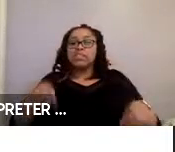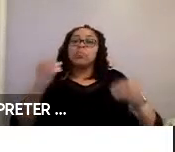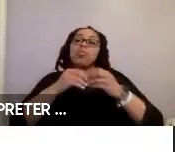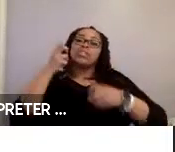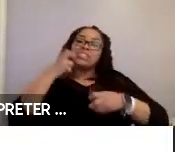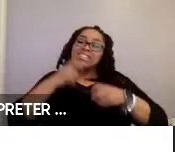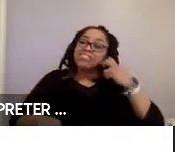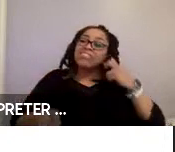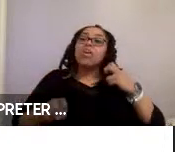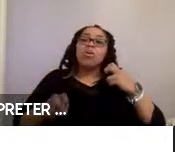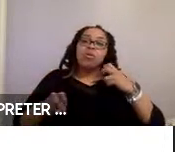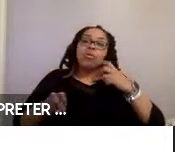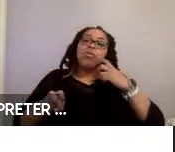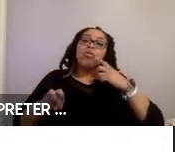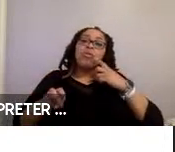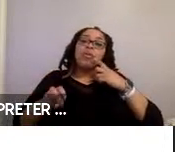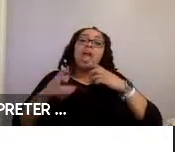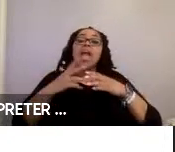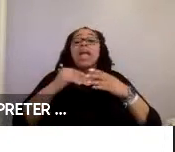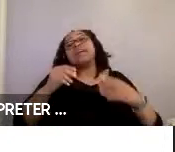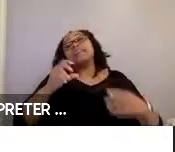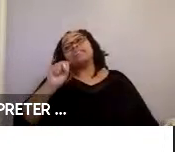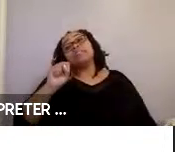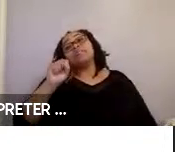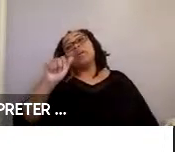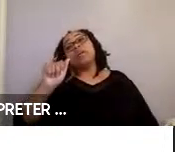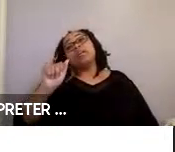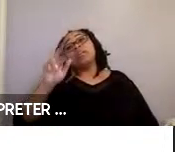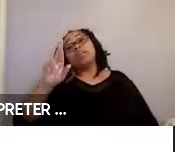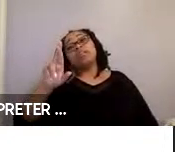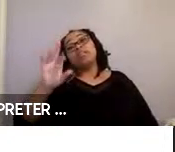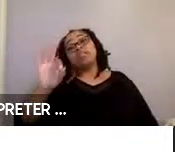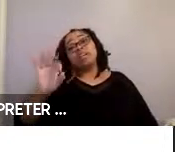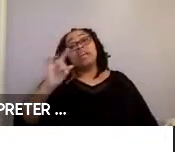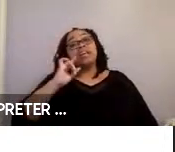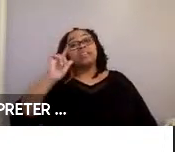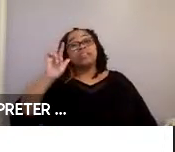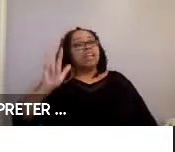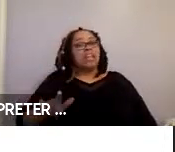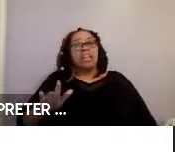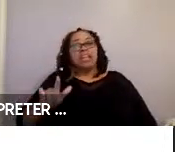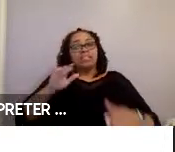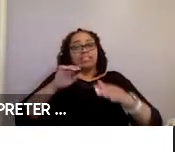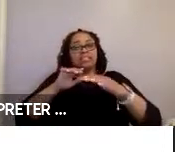to use, and the semi-automated rear-facing securement as less acceptable than the manual